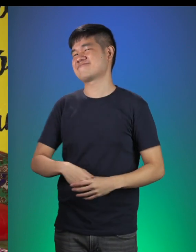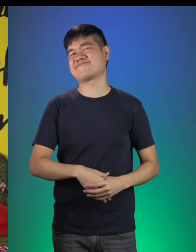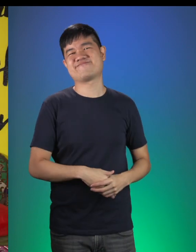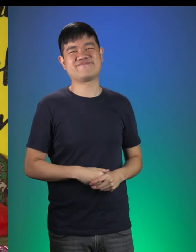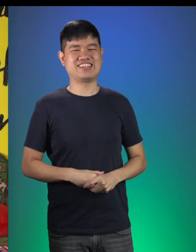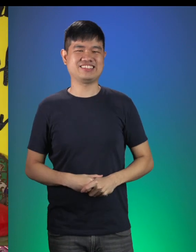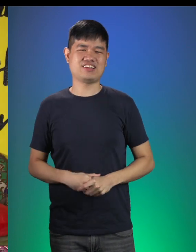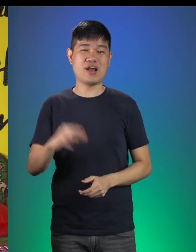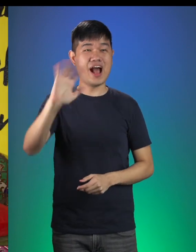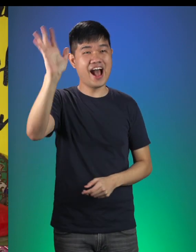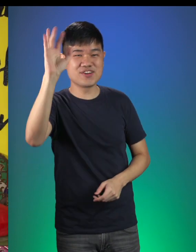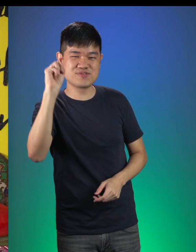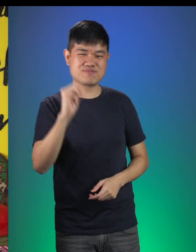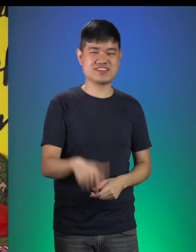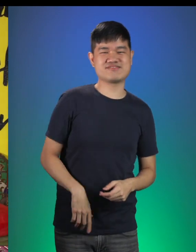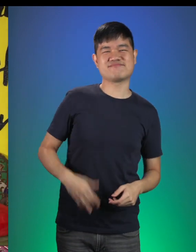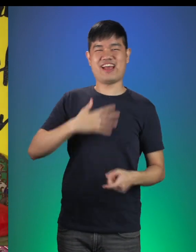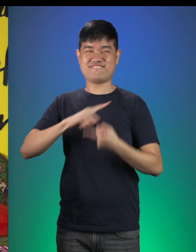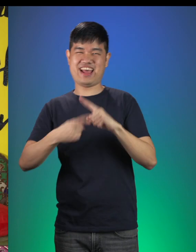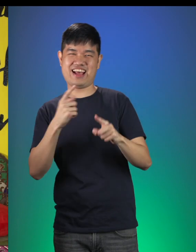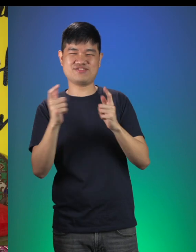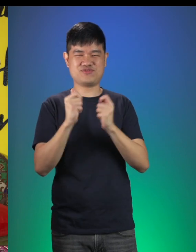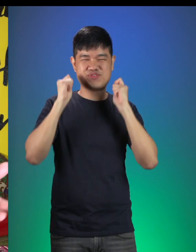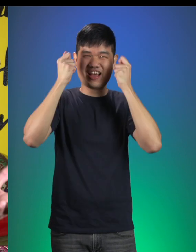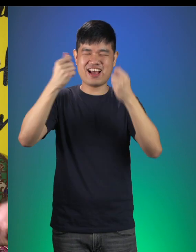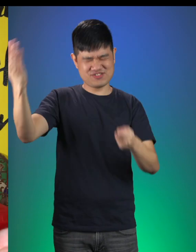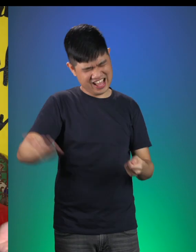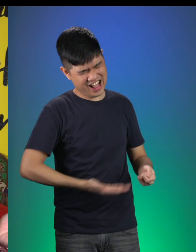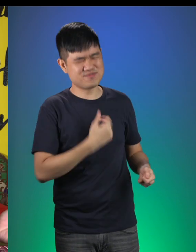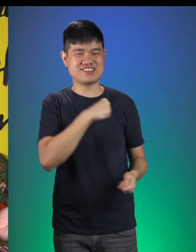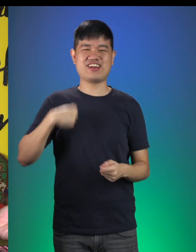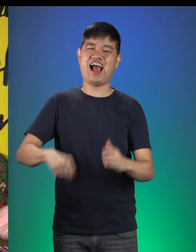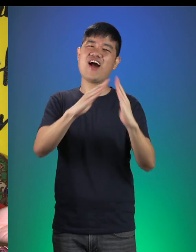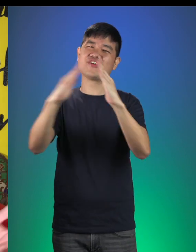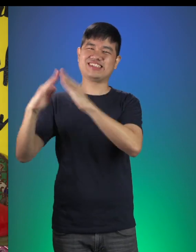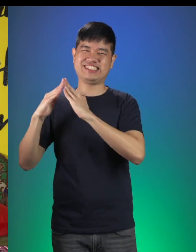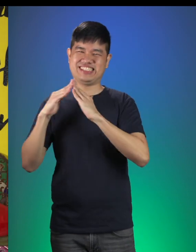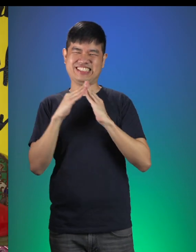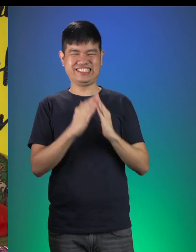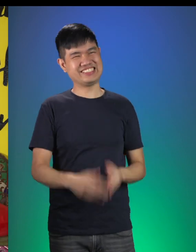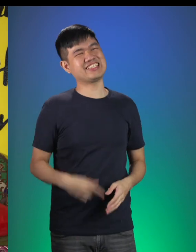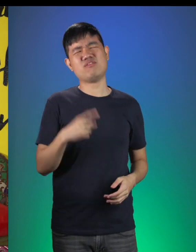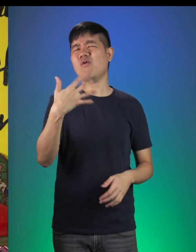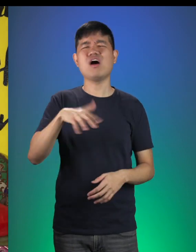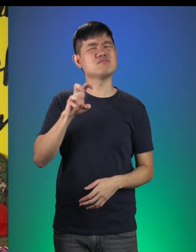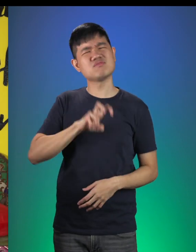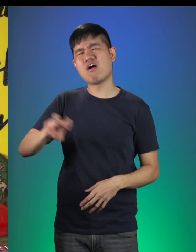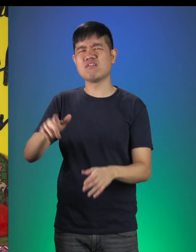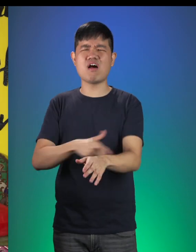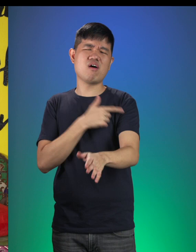Ma Liang: [guzheng playing] My friend Little Red! Welcome to Chinatown! You have travelled a long way!